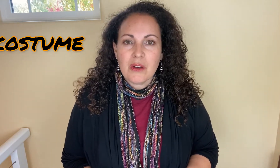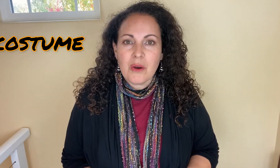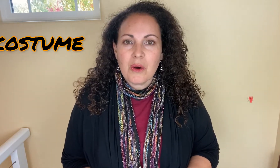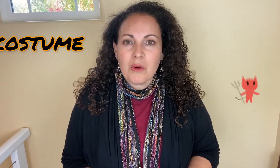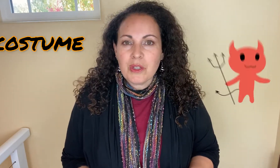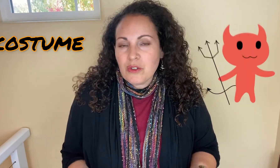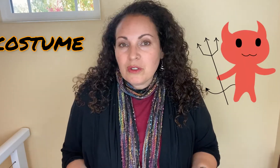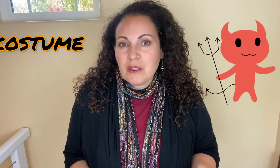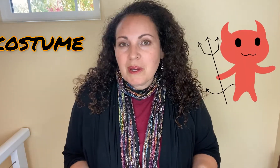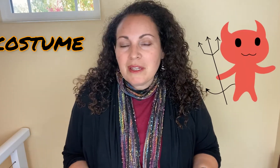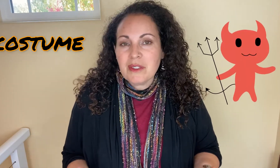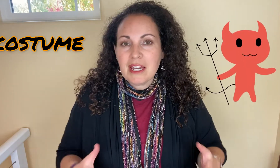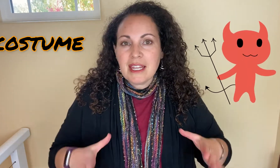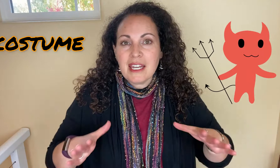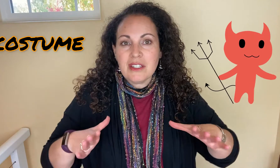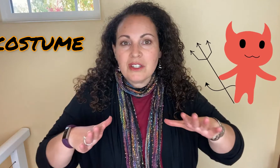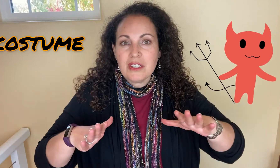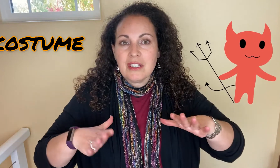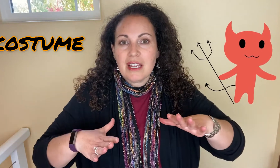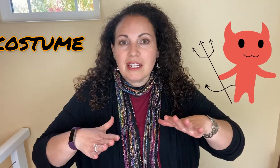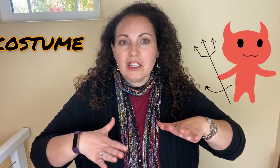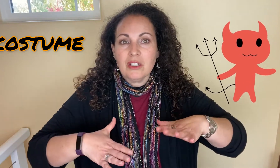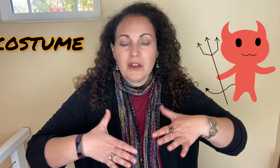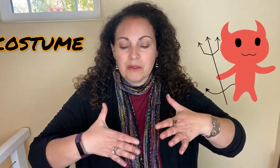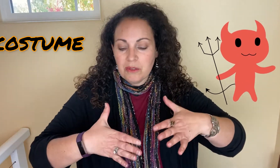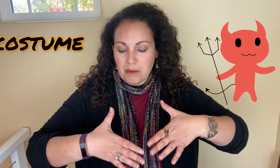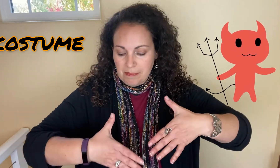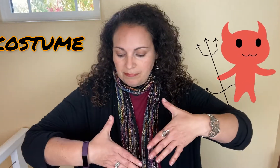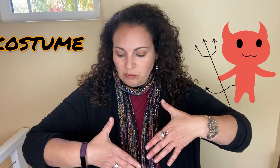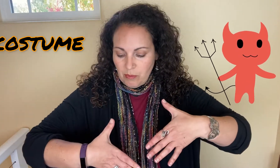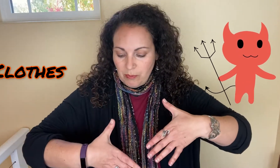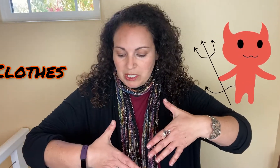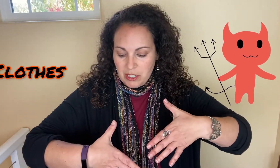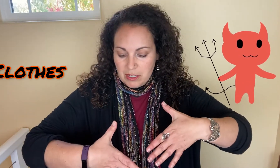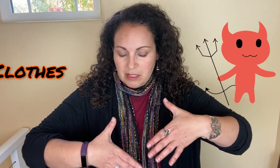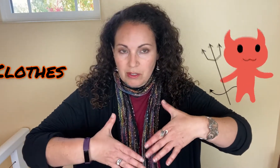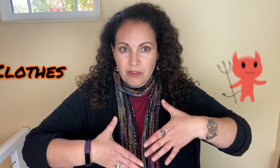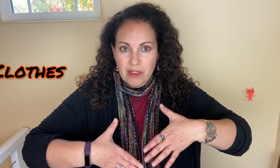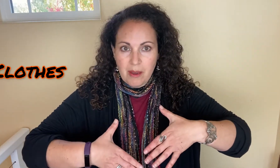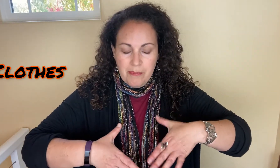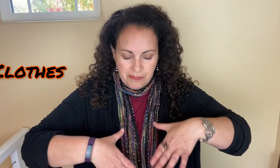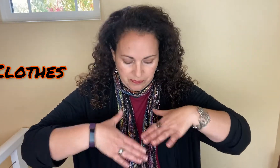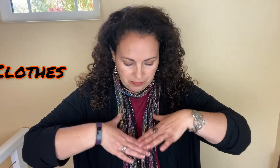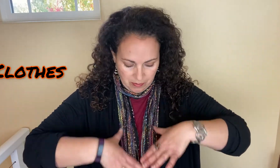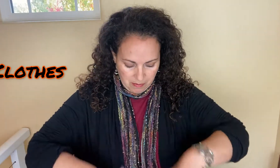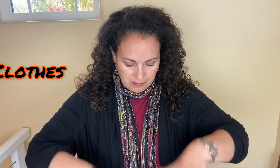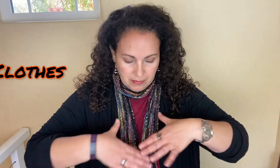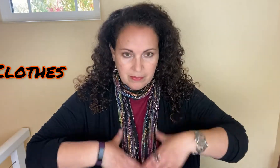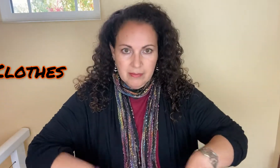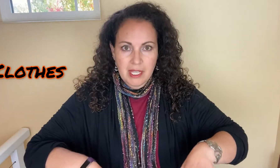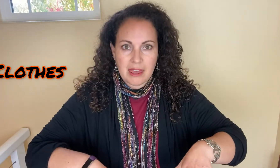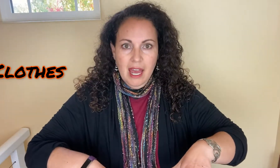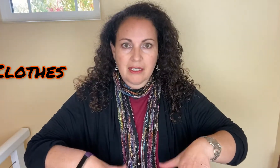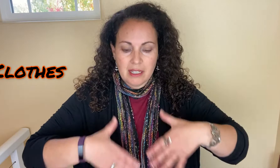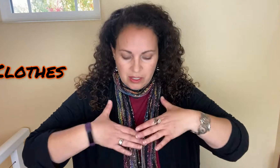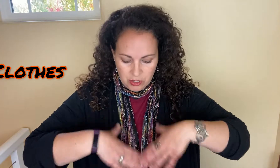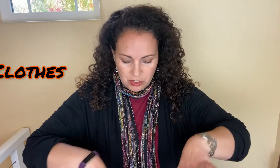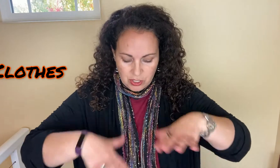So usually the way we sign that is just to sign CLOTHES which is your thumbs like that.